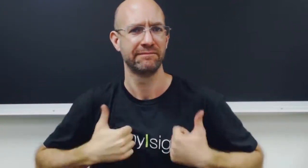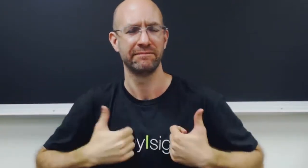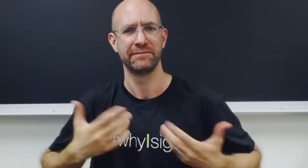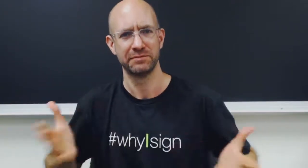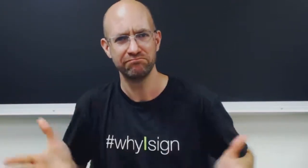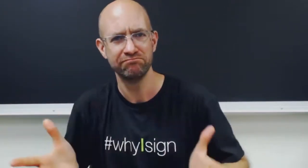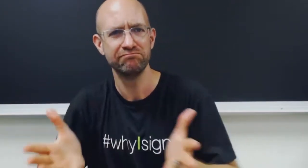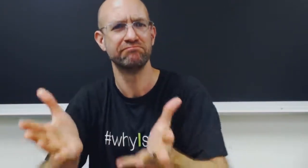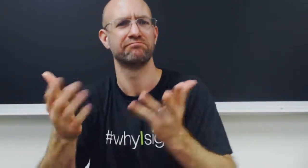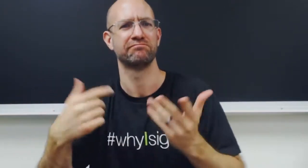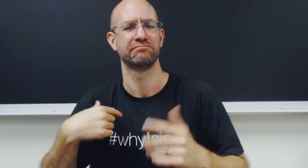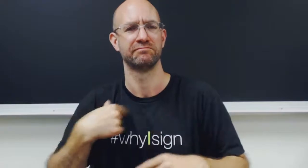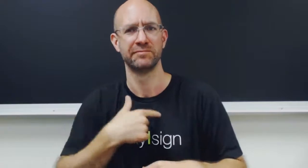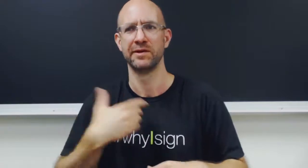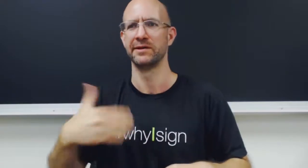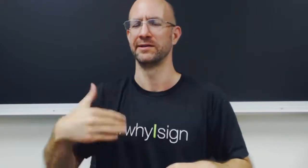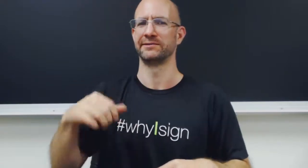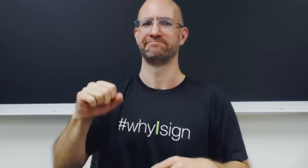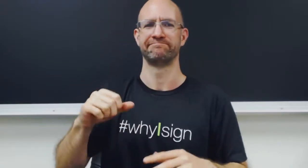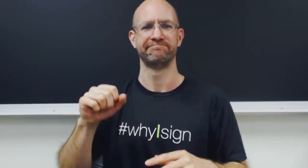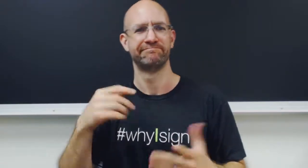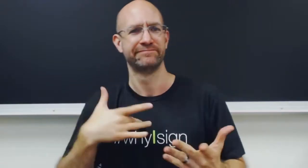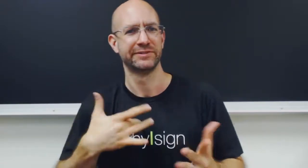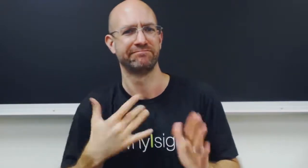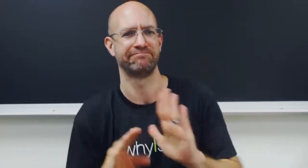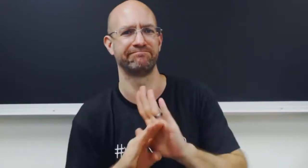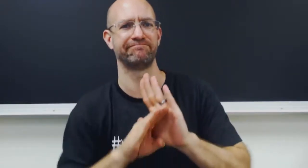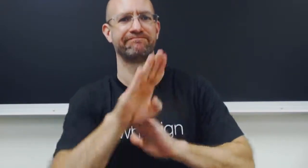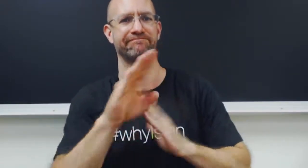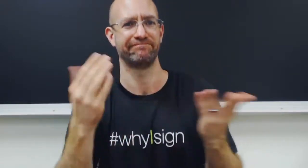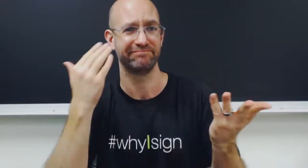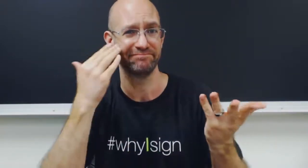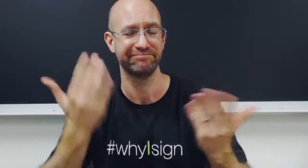They were encouraging and made us feel like we will become successful, you know?